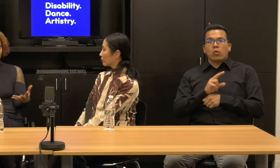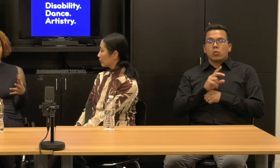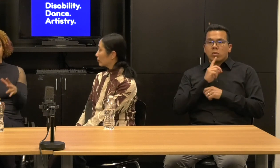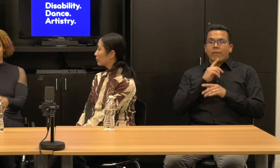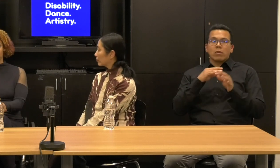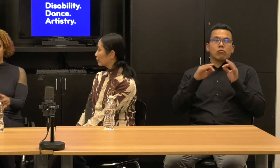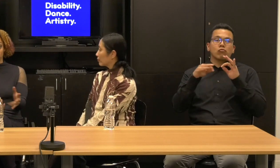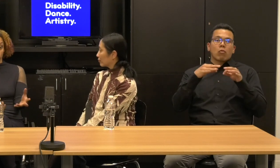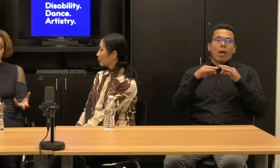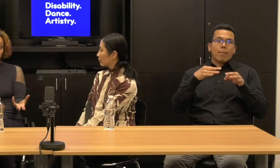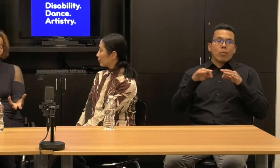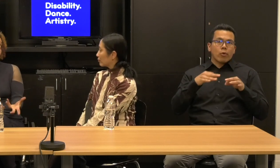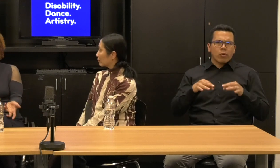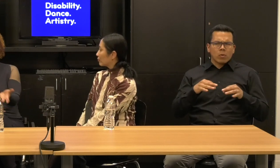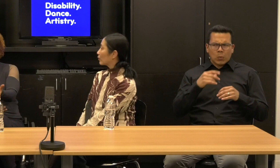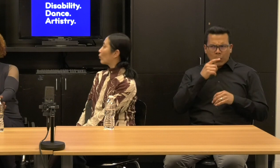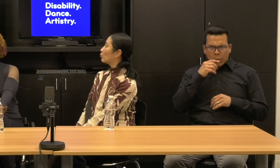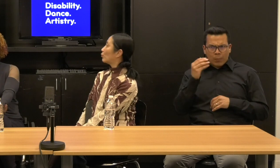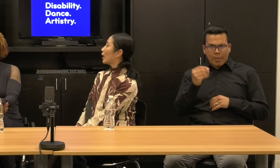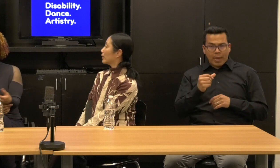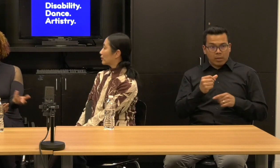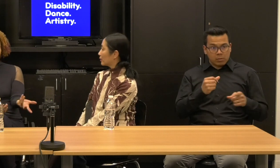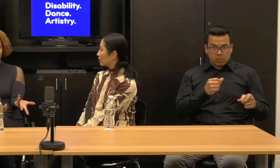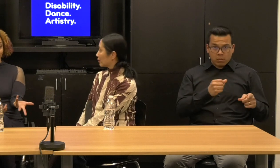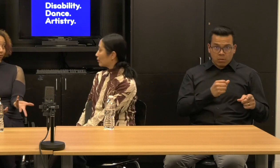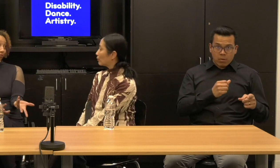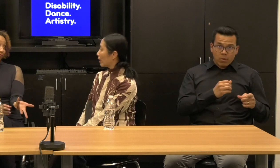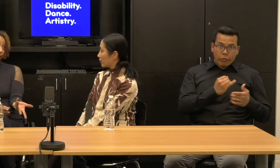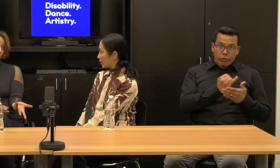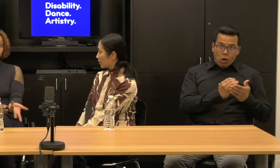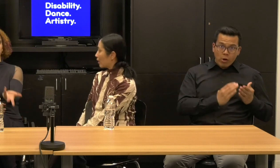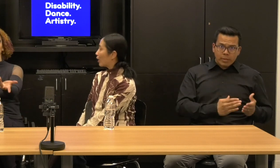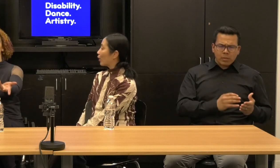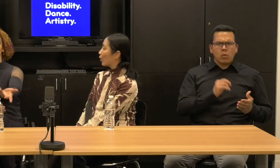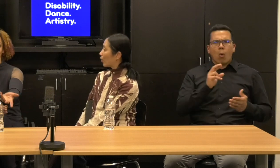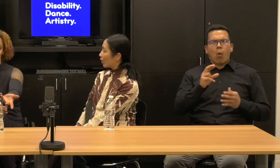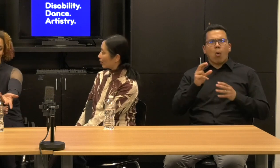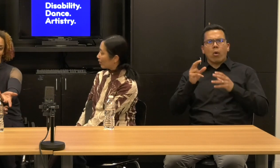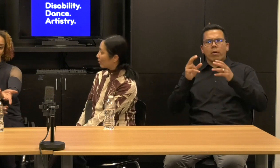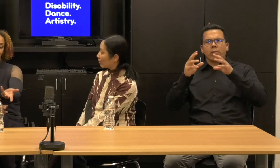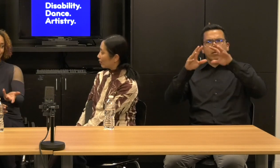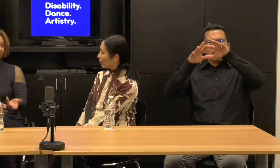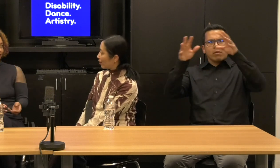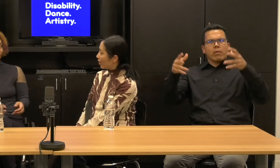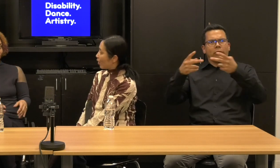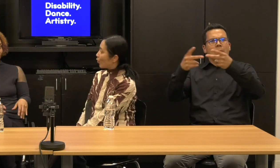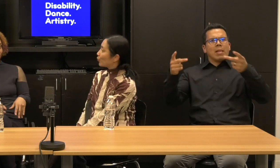And the question is who pays? Is it the artist or the venue, right? Or maybe there's a third party.